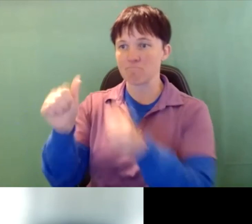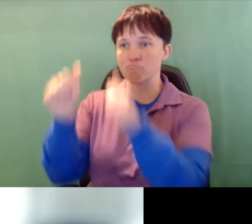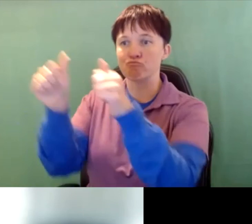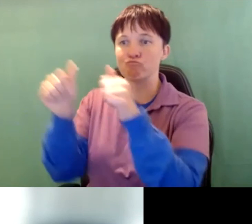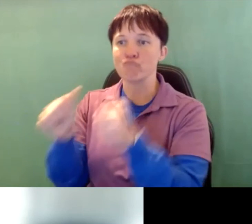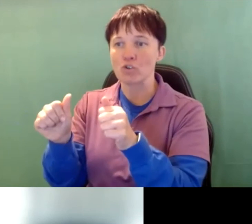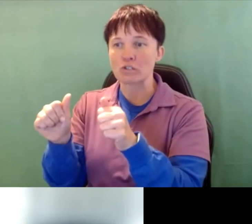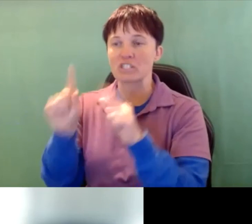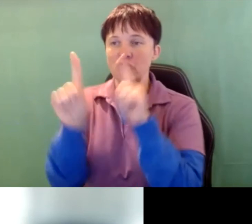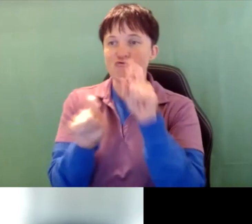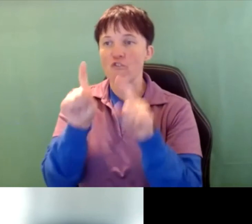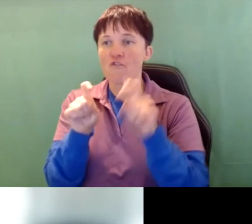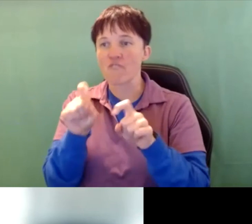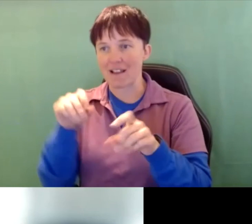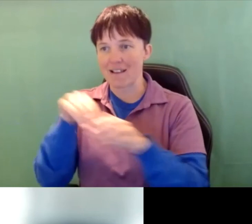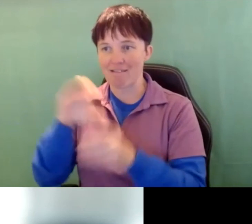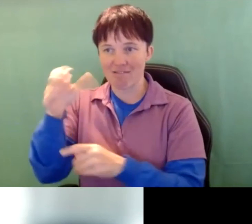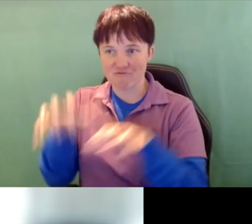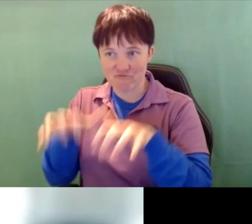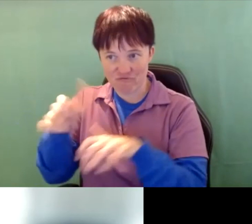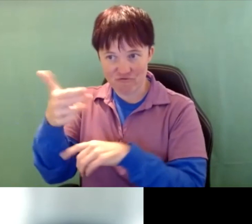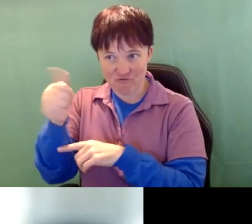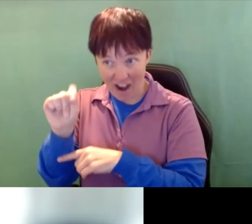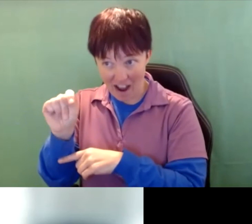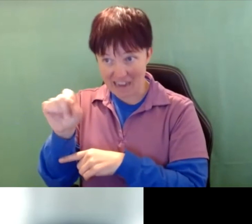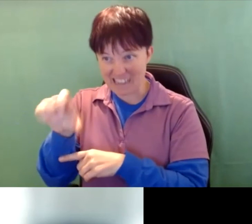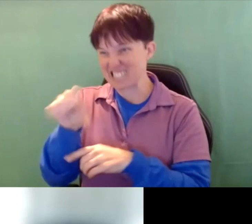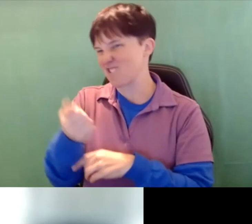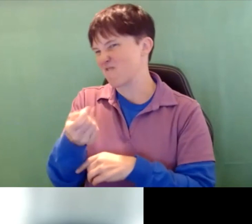chat, and if you could just take a few minutes to fill that out, it really does help to make